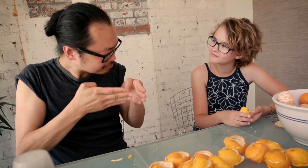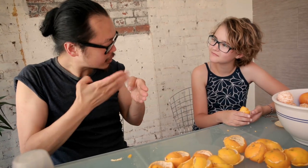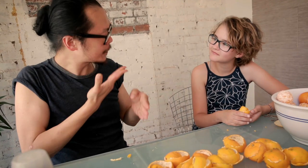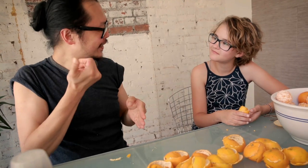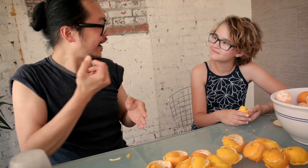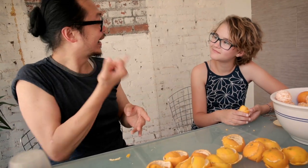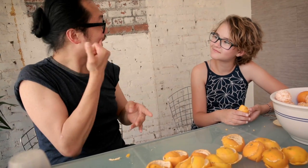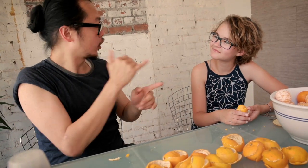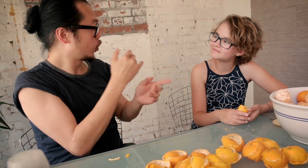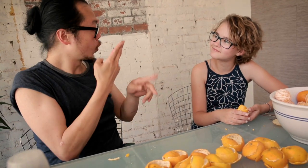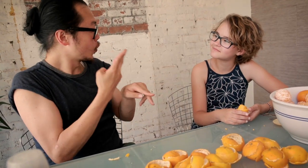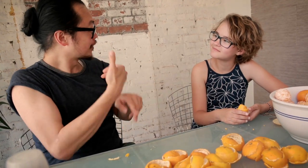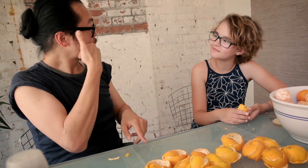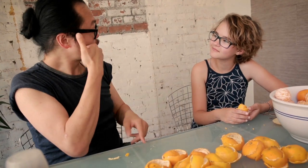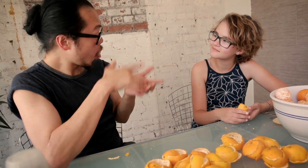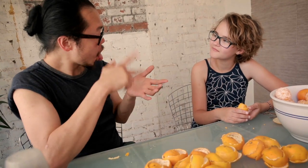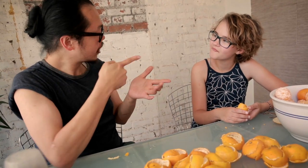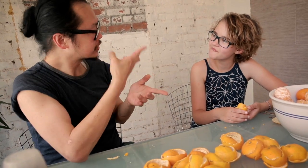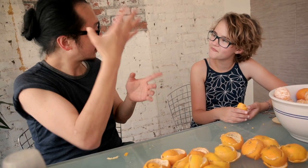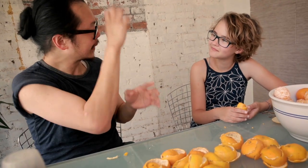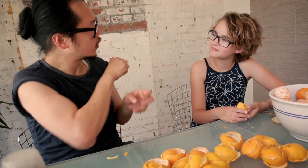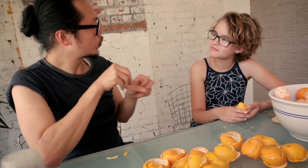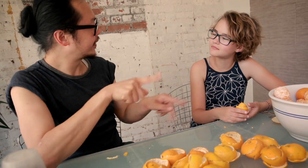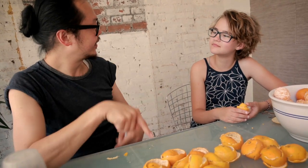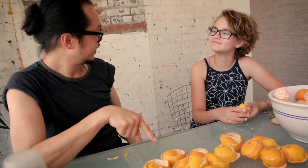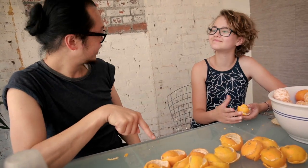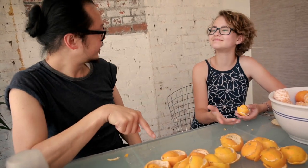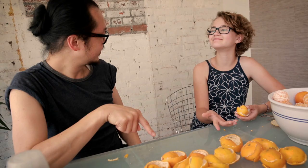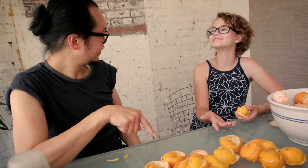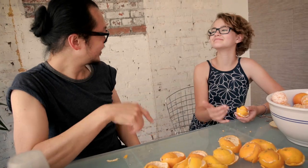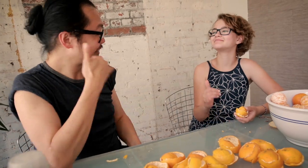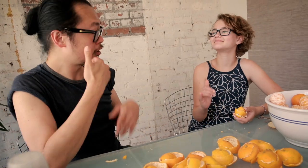This will only work if you're focused. If you're using your phone, you'll miss this opportunity.